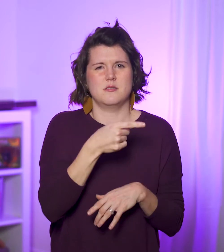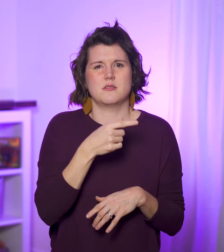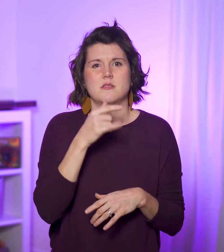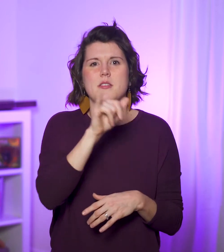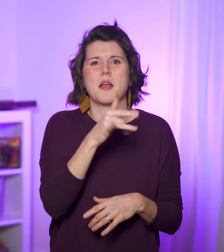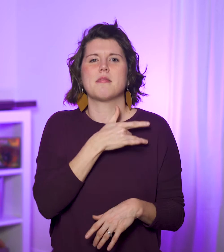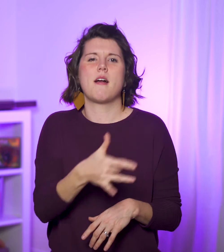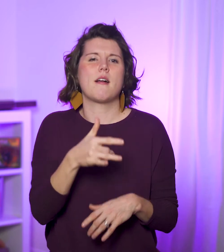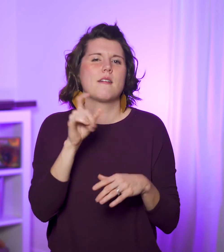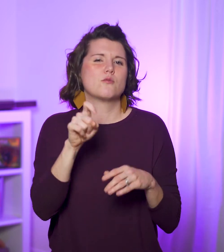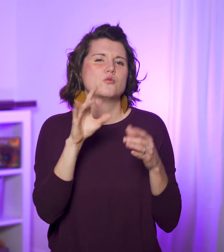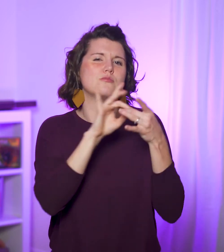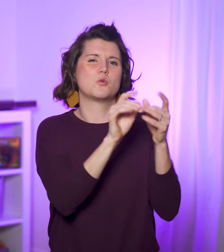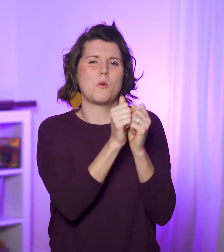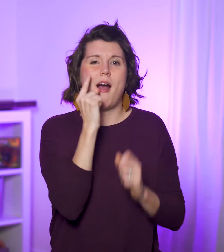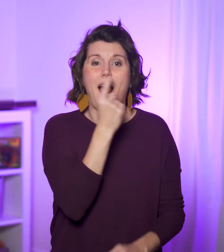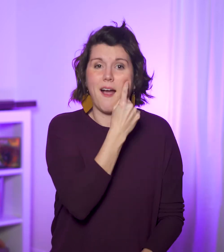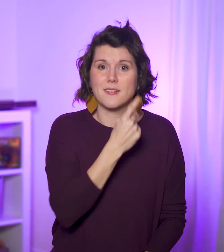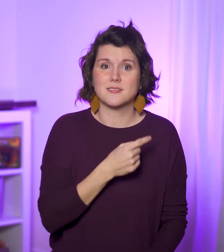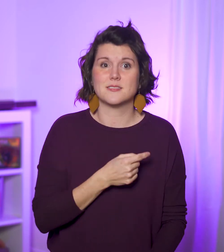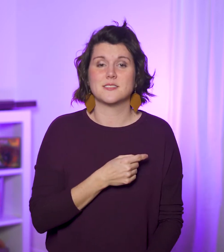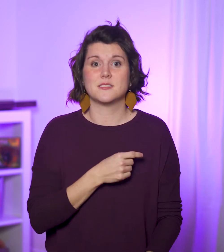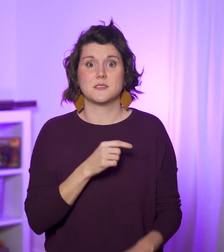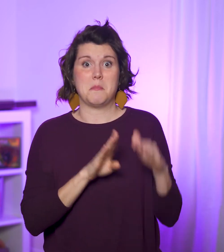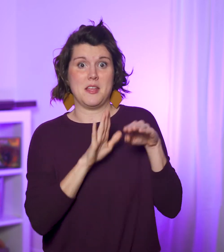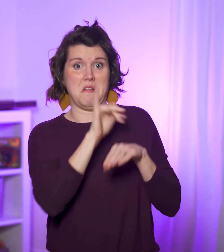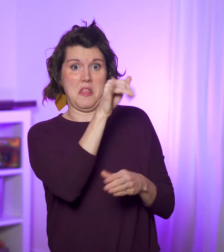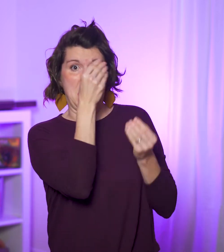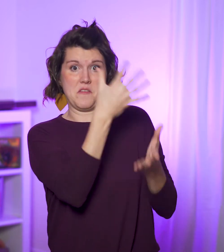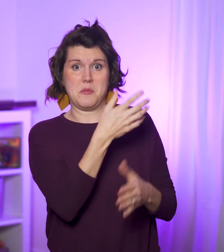which likely had to do with his eyes, based on this information: